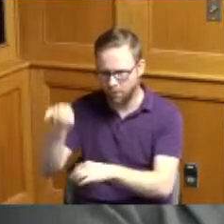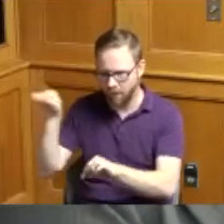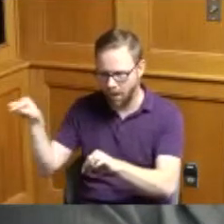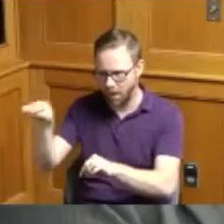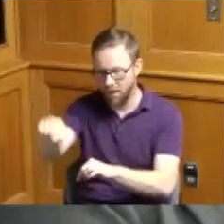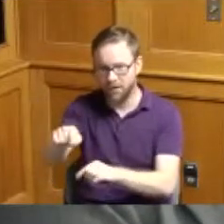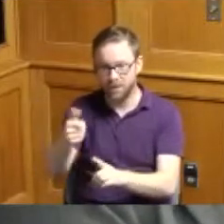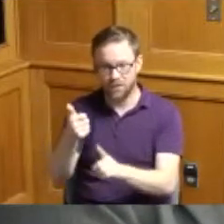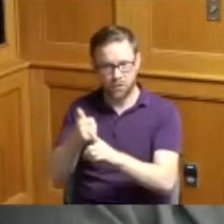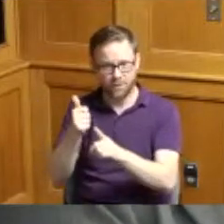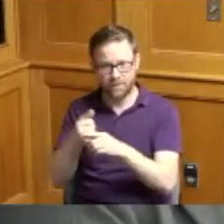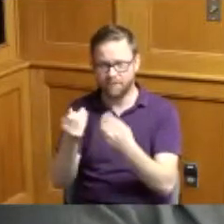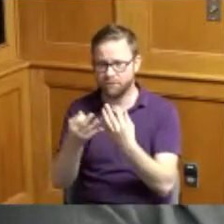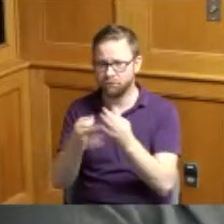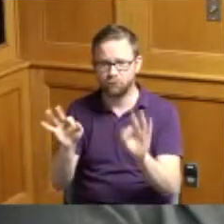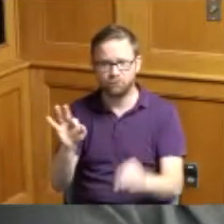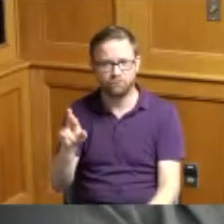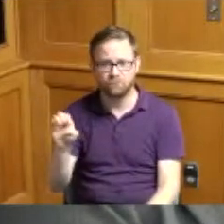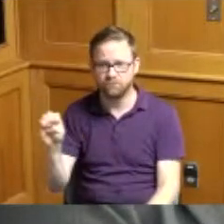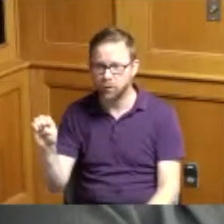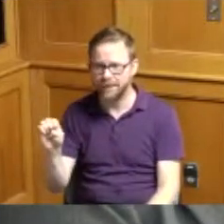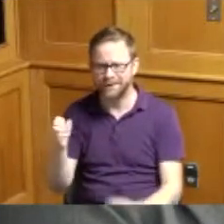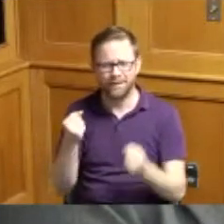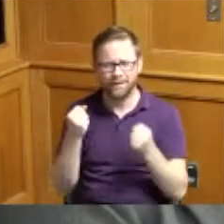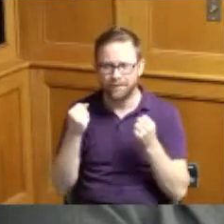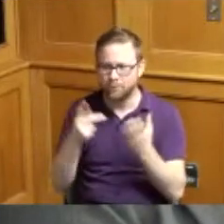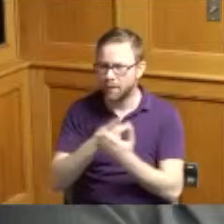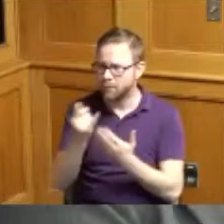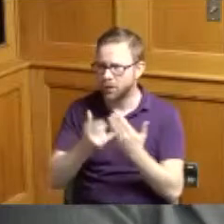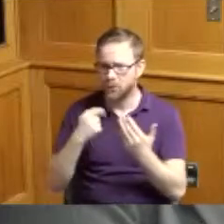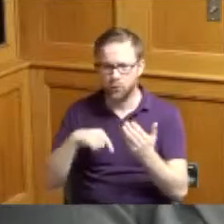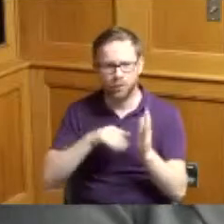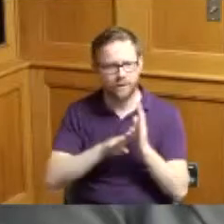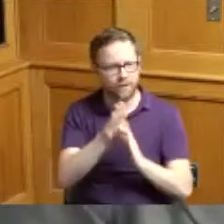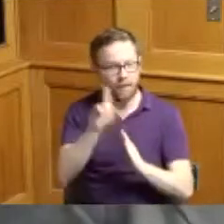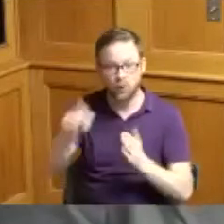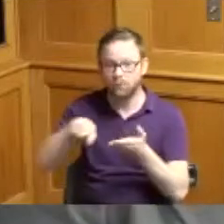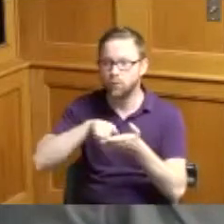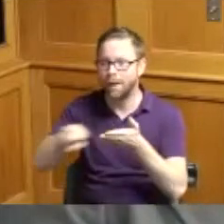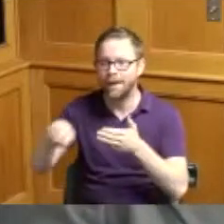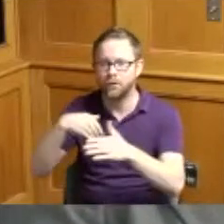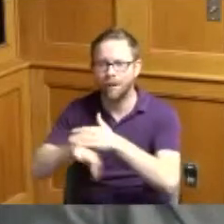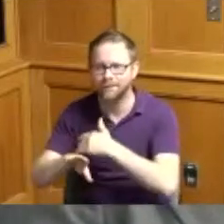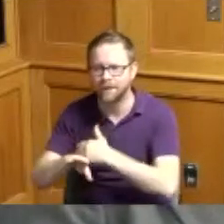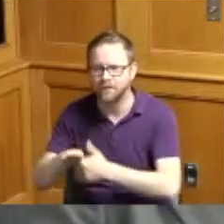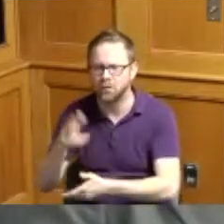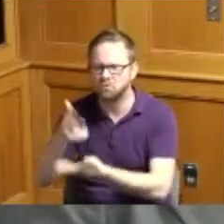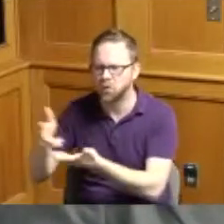completely free a lot of things we develop even a garage you got to pay to get in it once we develop